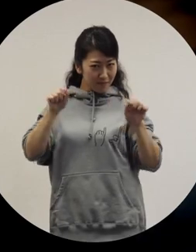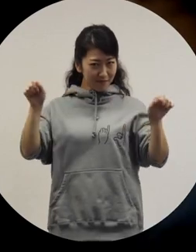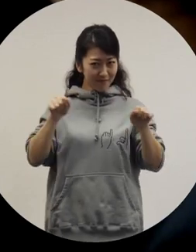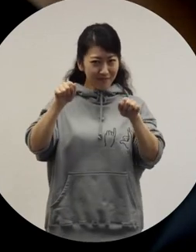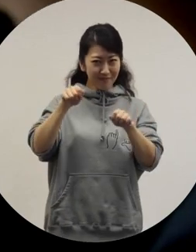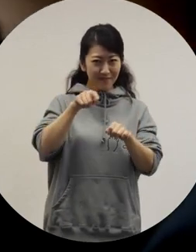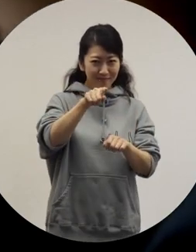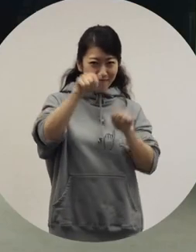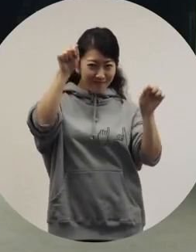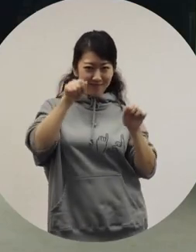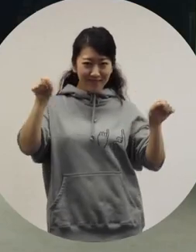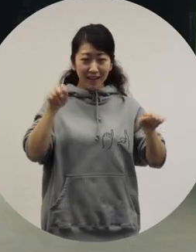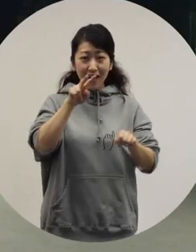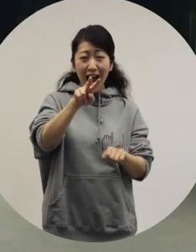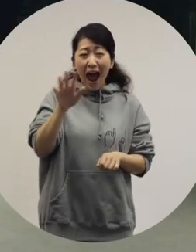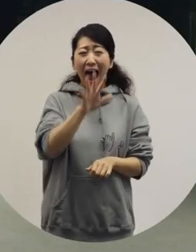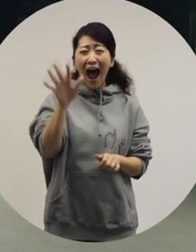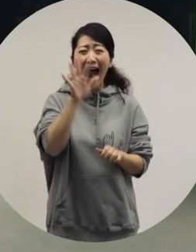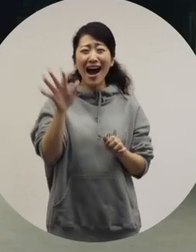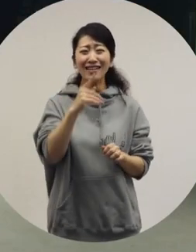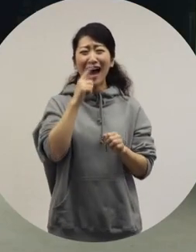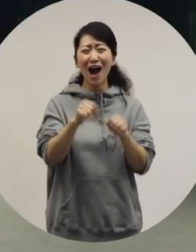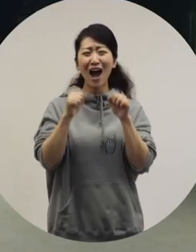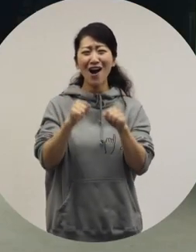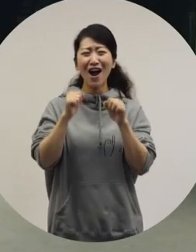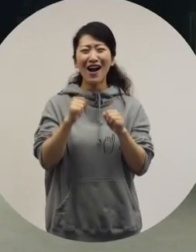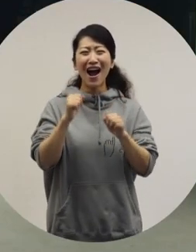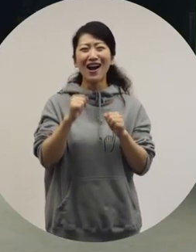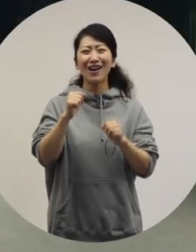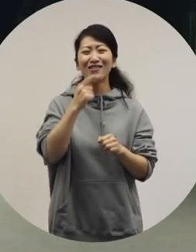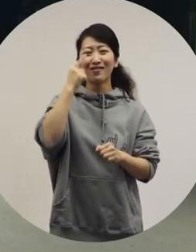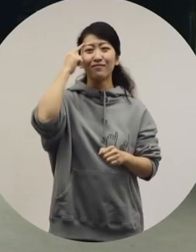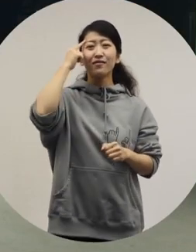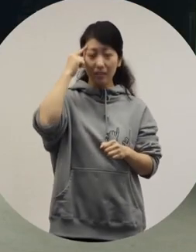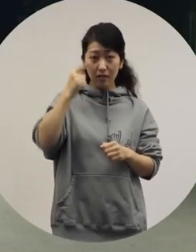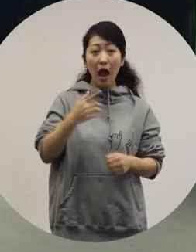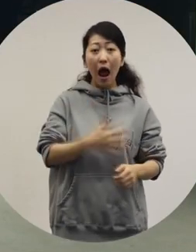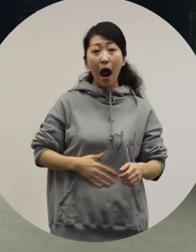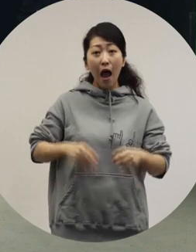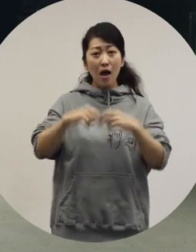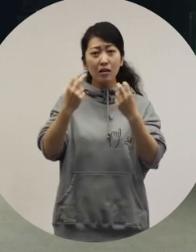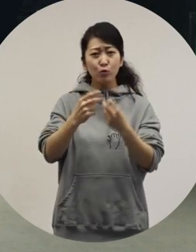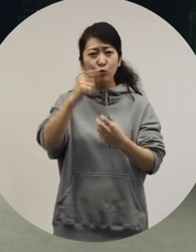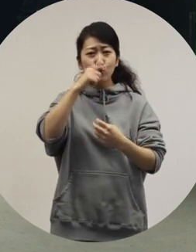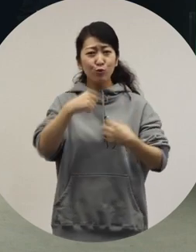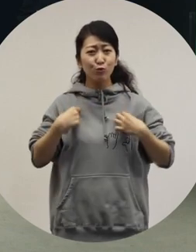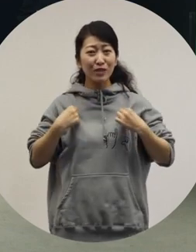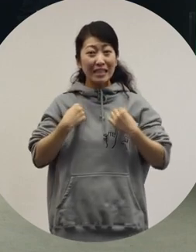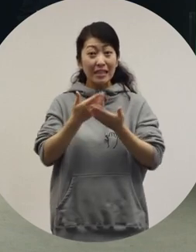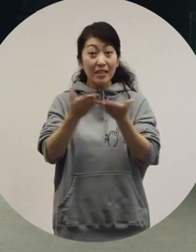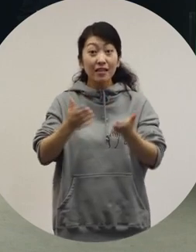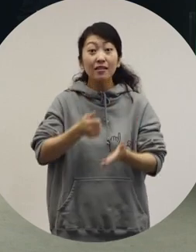I thought it was so cute, and I wanted to imitate the people in those scenes. And I went to a vintage clothing store in Harajuku to buy a bandana and clothes.